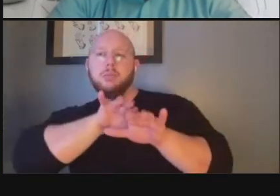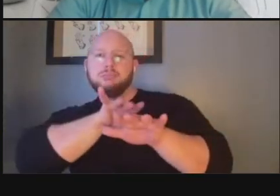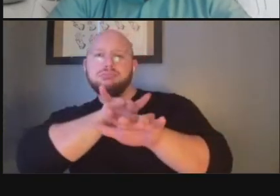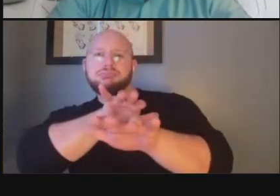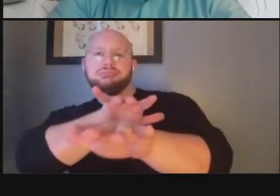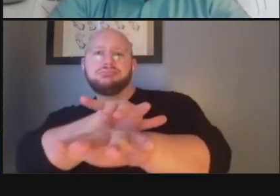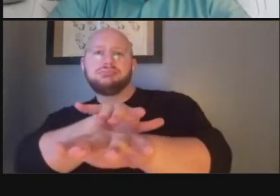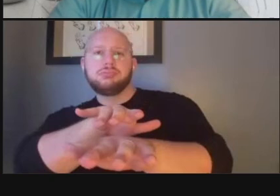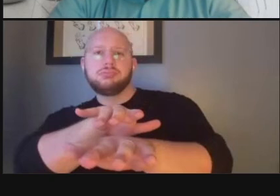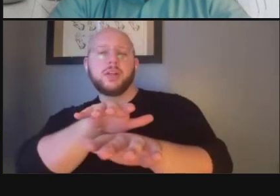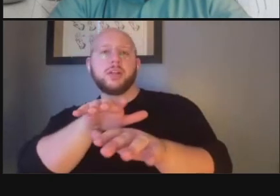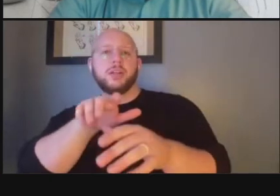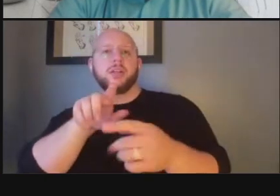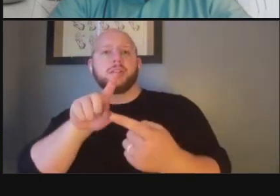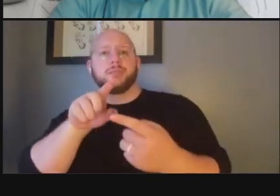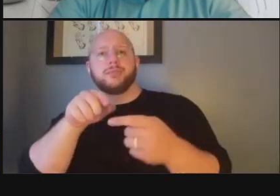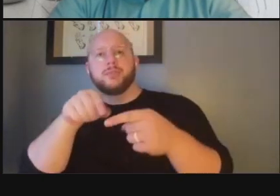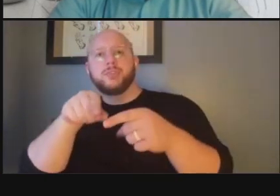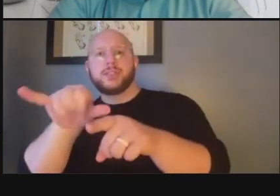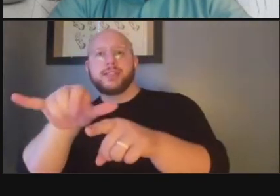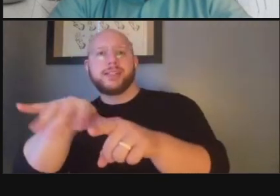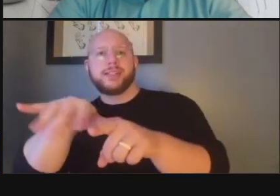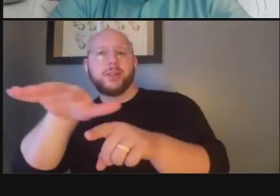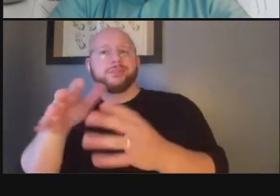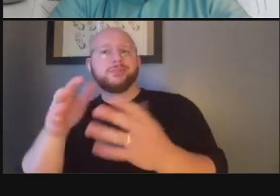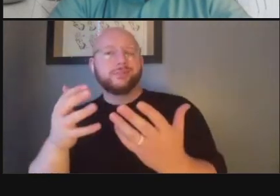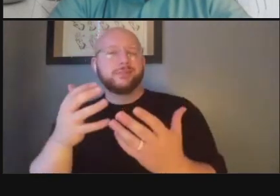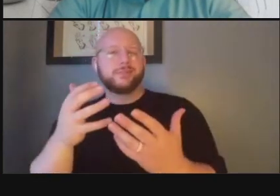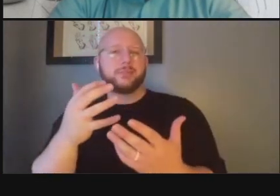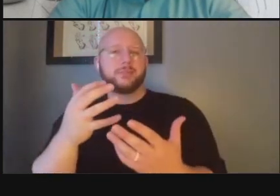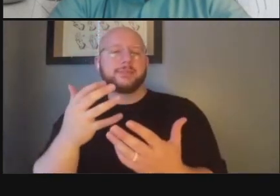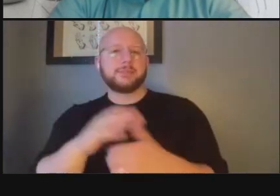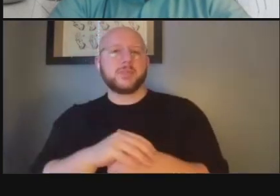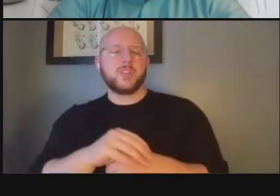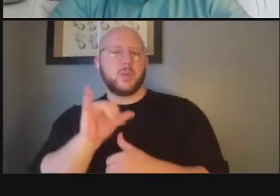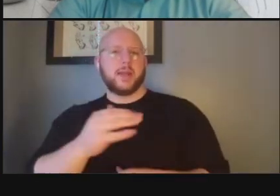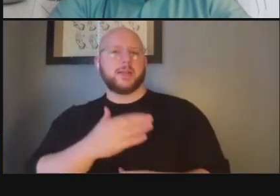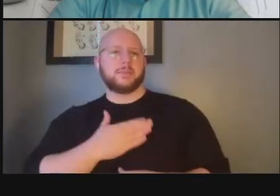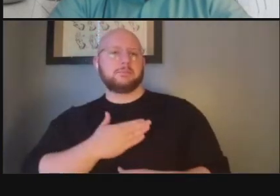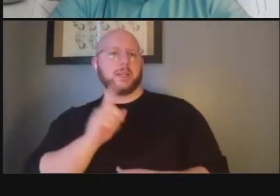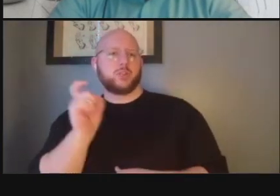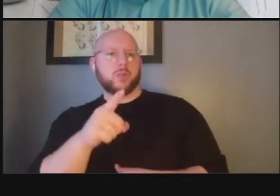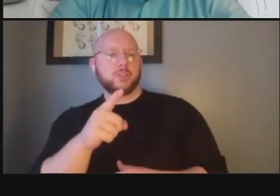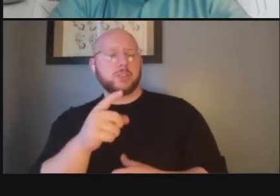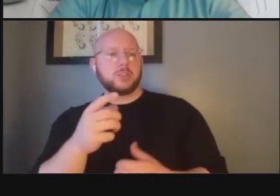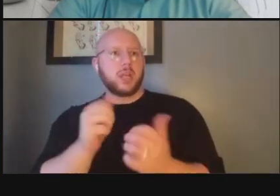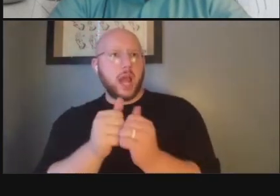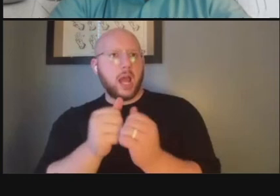the soapstone valley um anyway so that that's my question and uh i can't say any more about it than